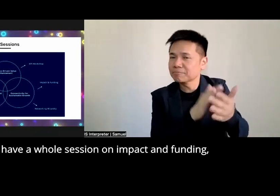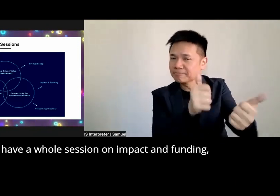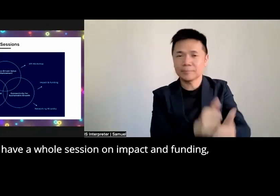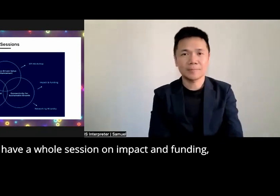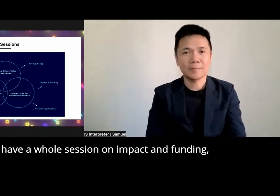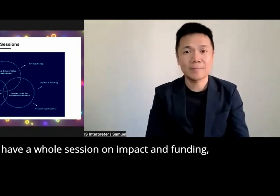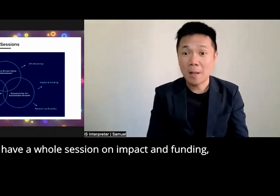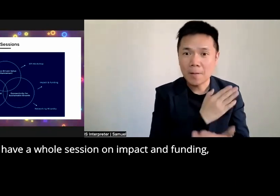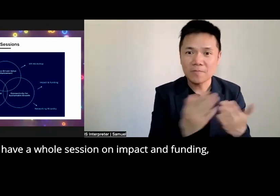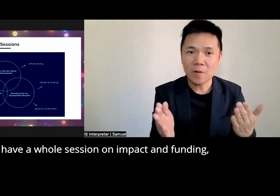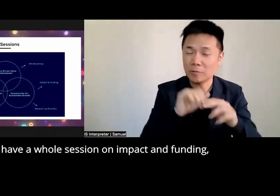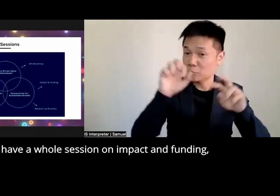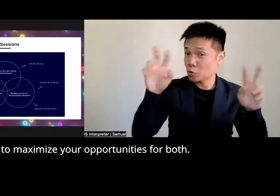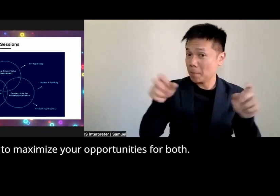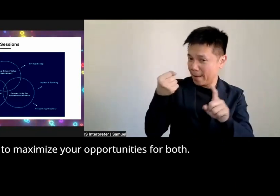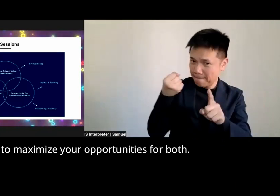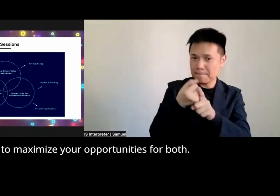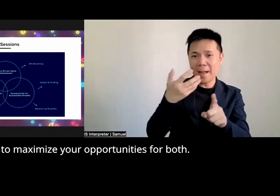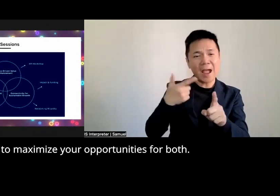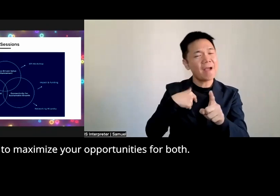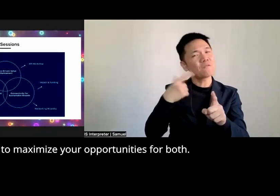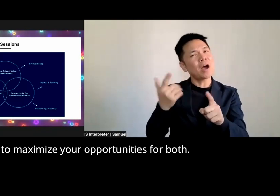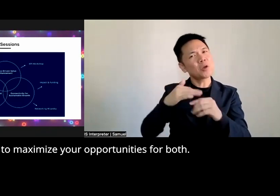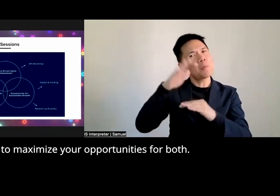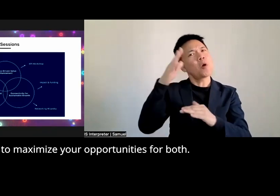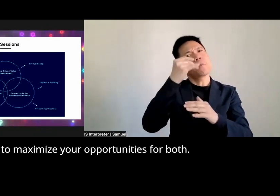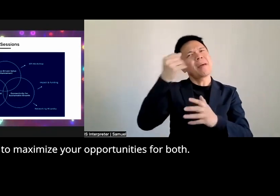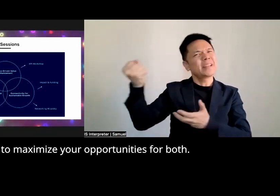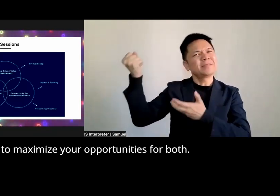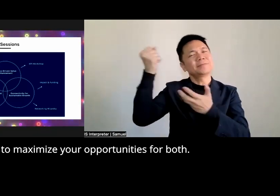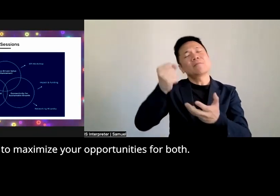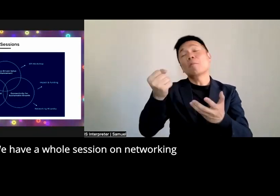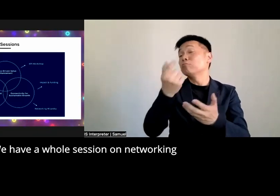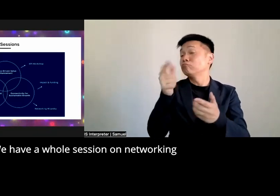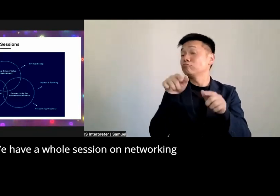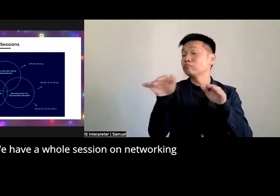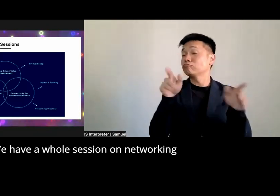session on impact and funding how to maximize your opportunities for both we have a whole session